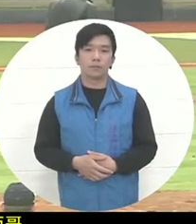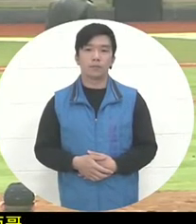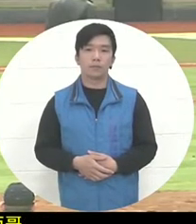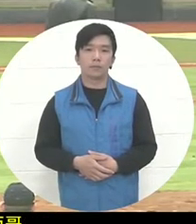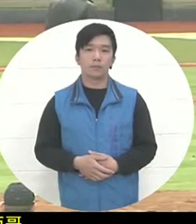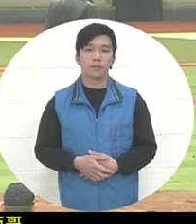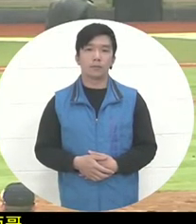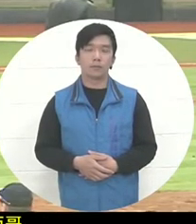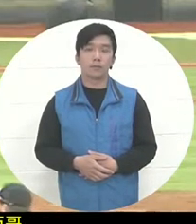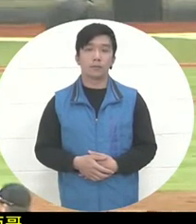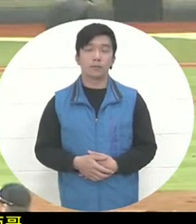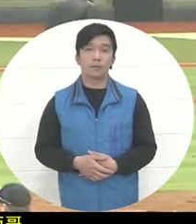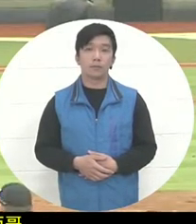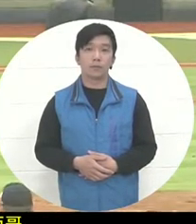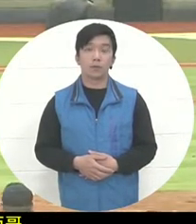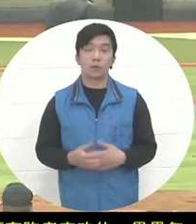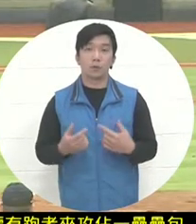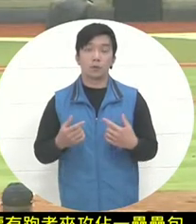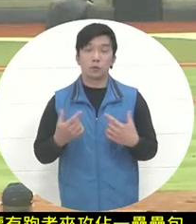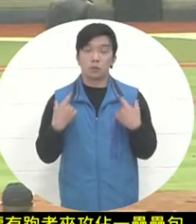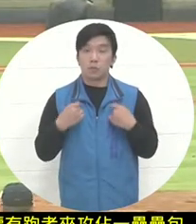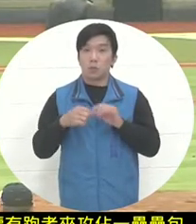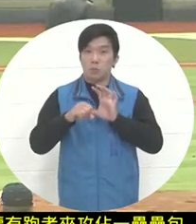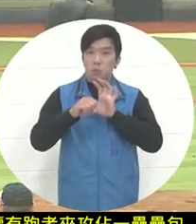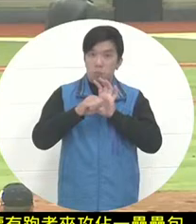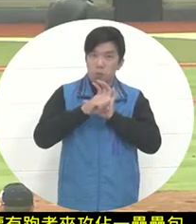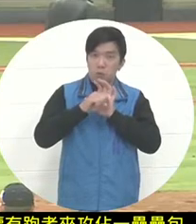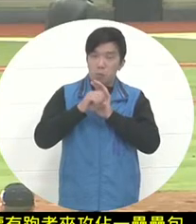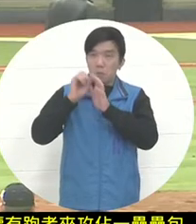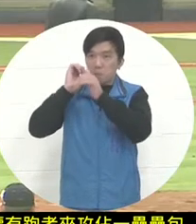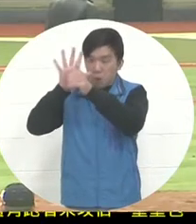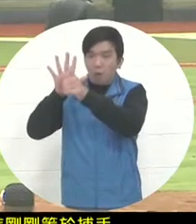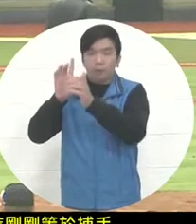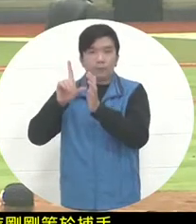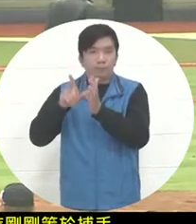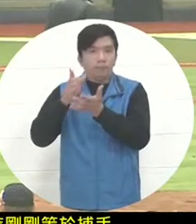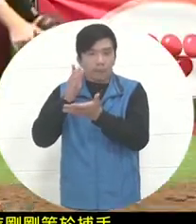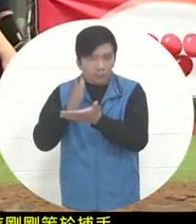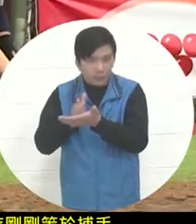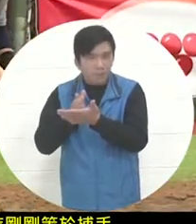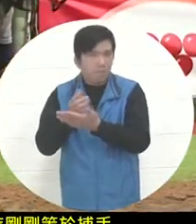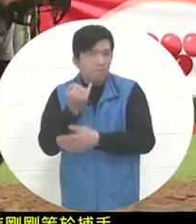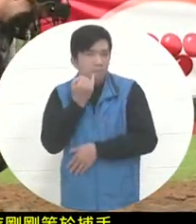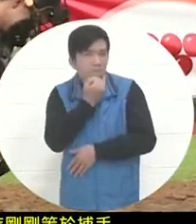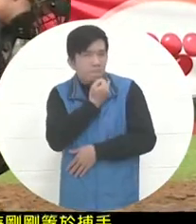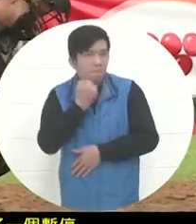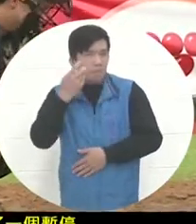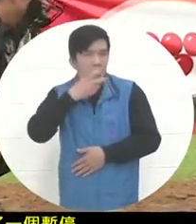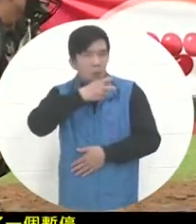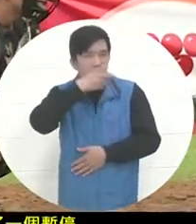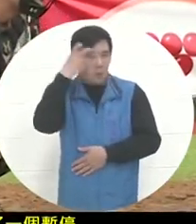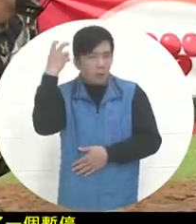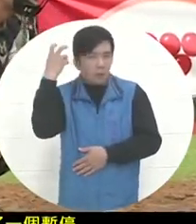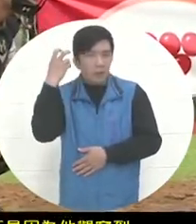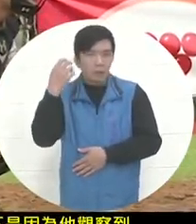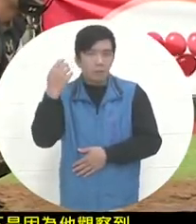the catcher just asked for a timeout. Is that because he observed that the first base runner, one base and one package were